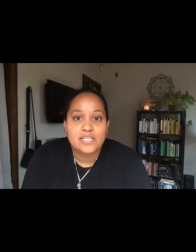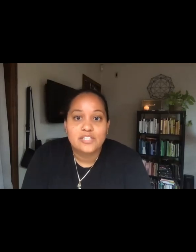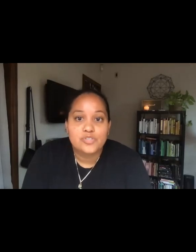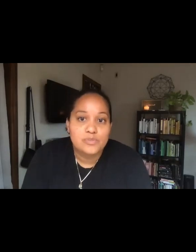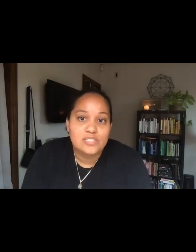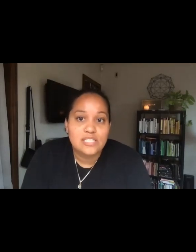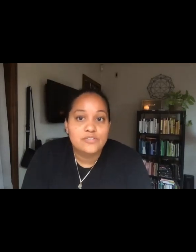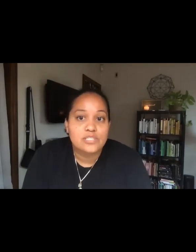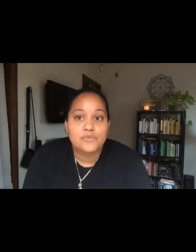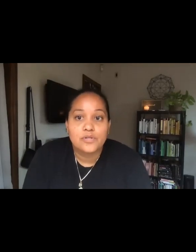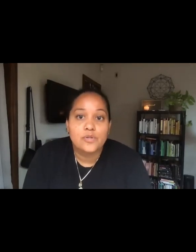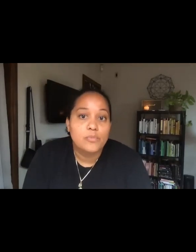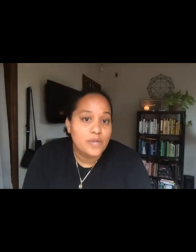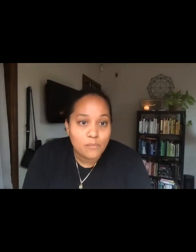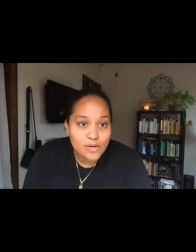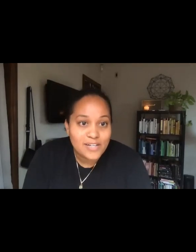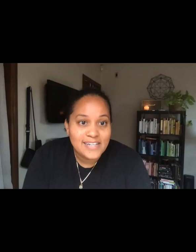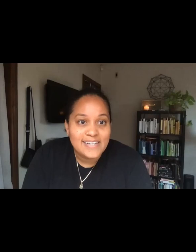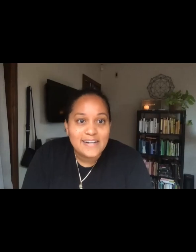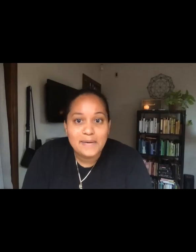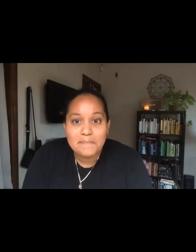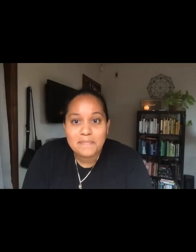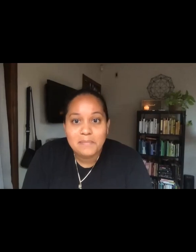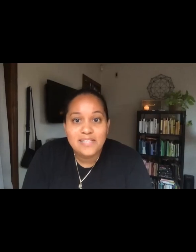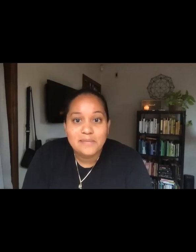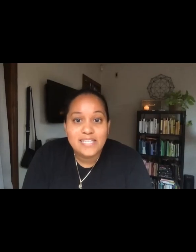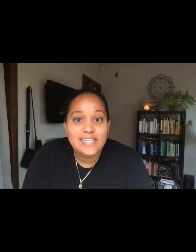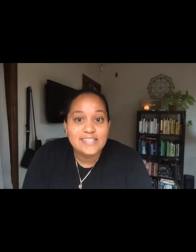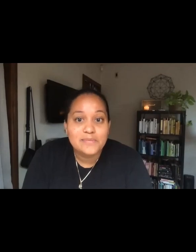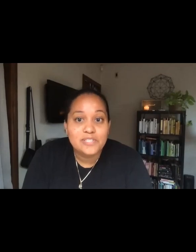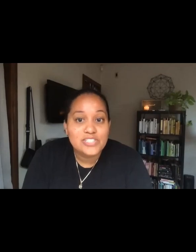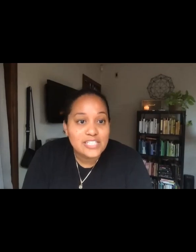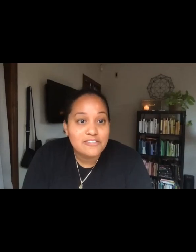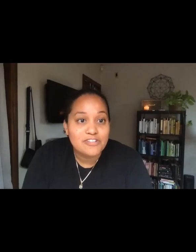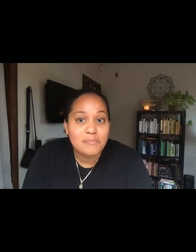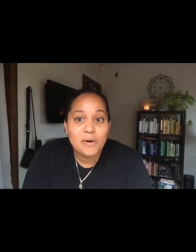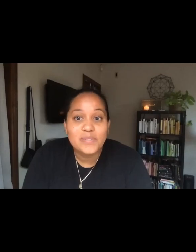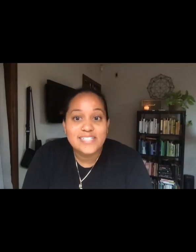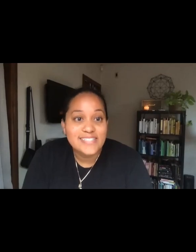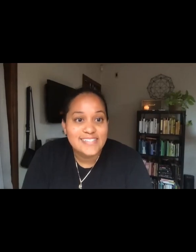and contributes to leadership for the global network. Melina is originally from Oakland,